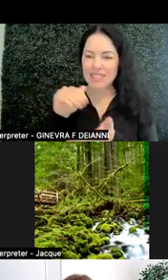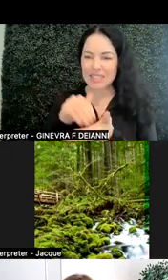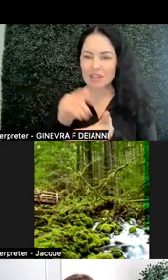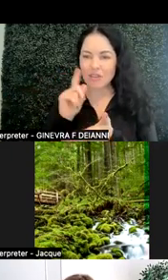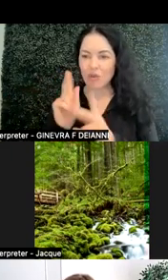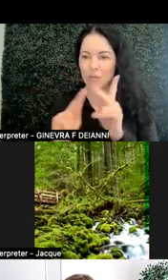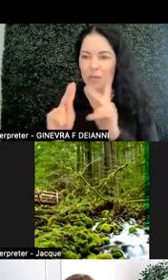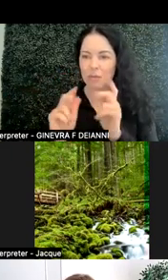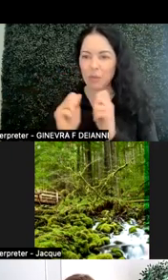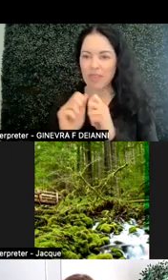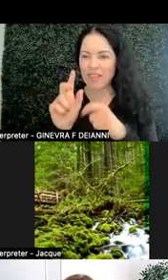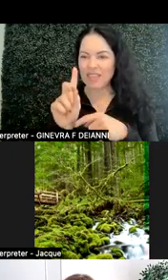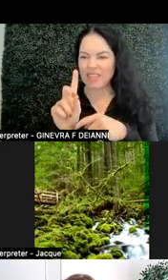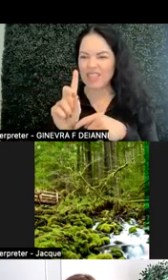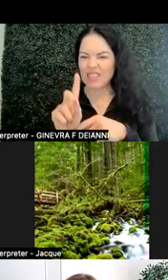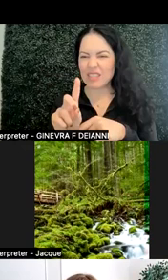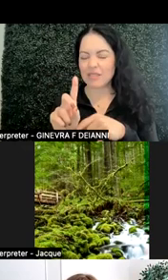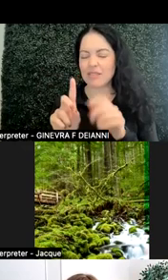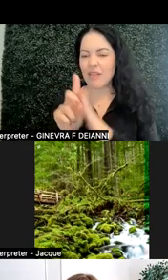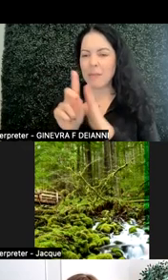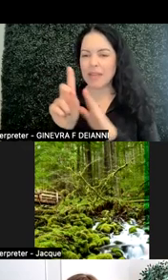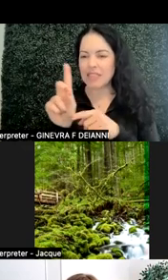with developmental disabilities and other disabilities.